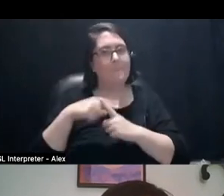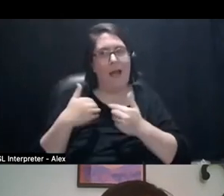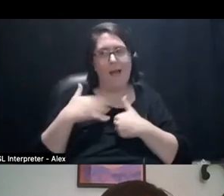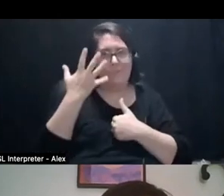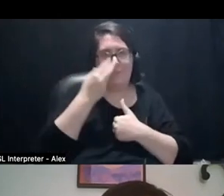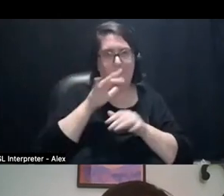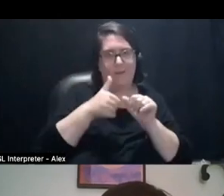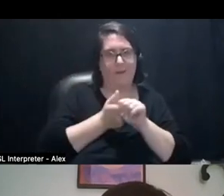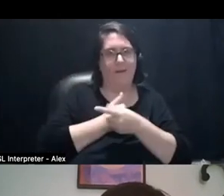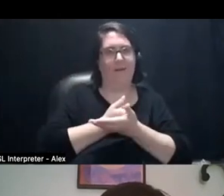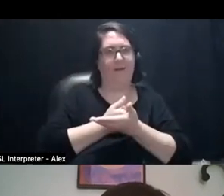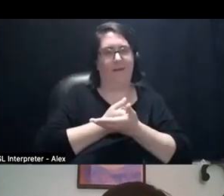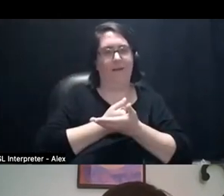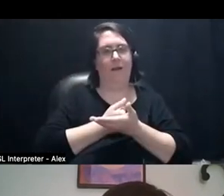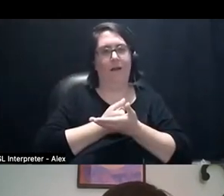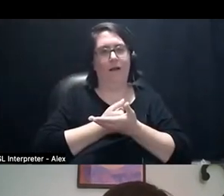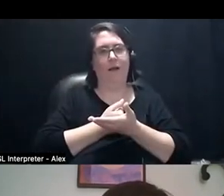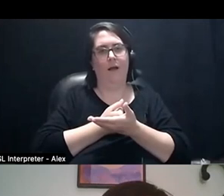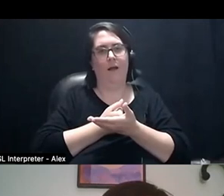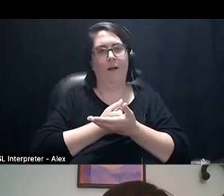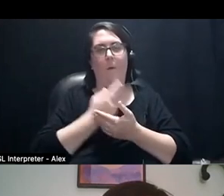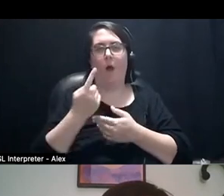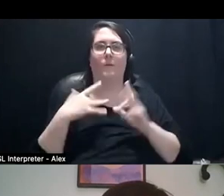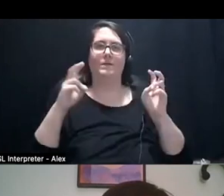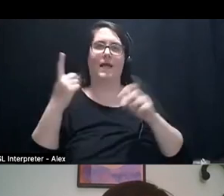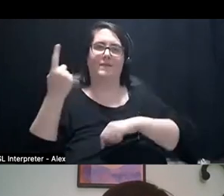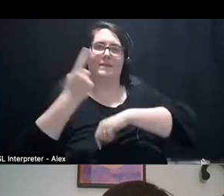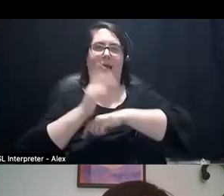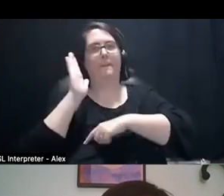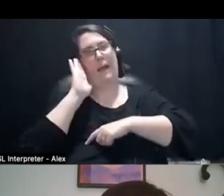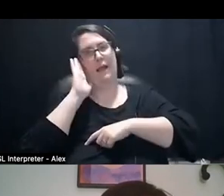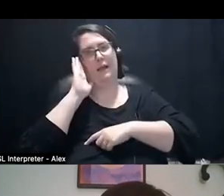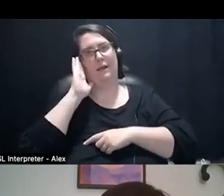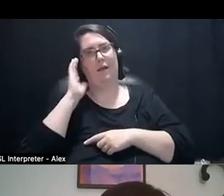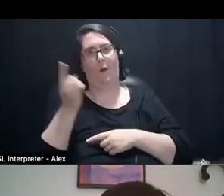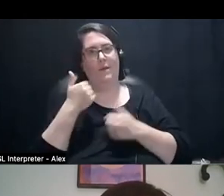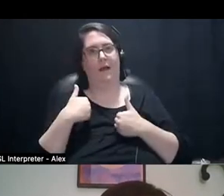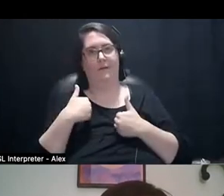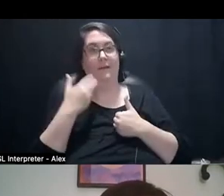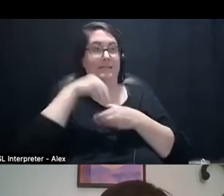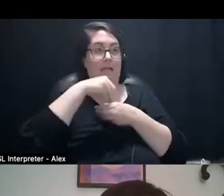But I think the idea that like, we always have day beds in all of our places inside or outside.